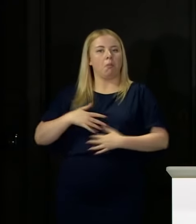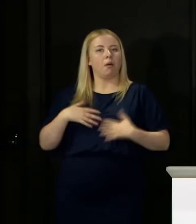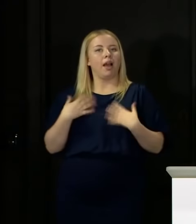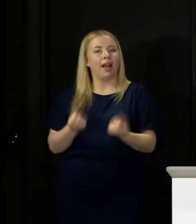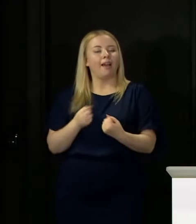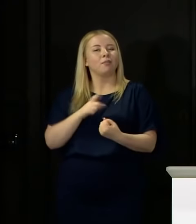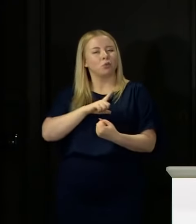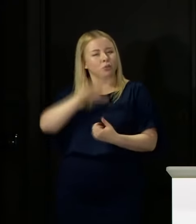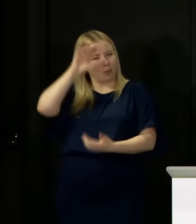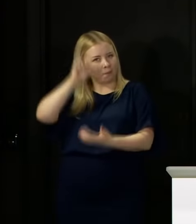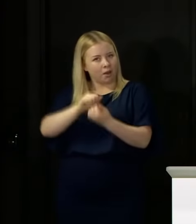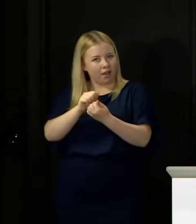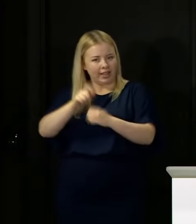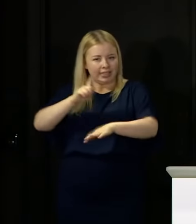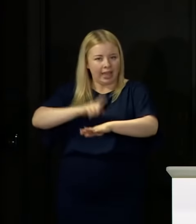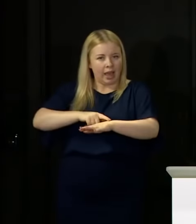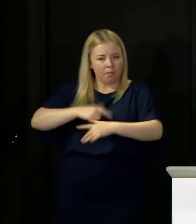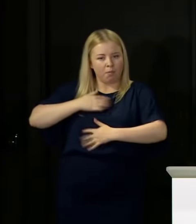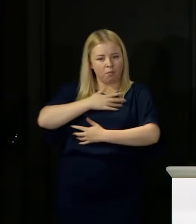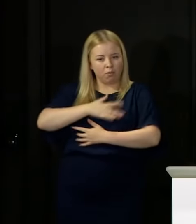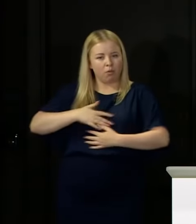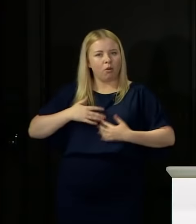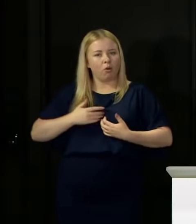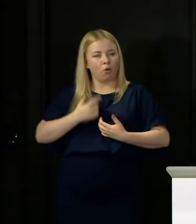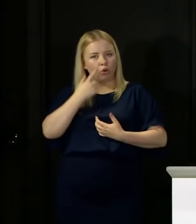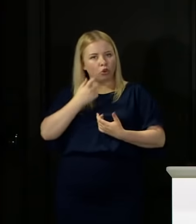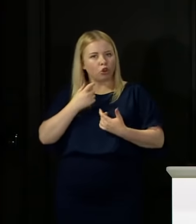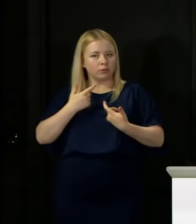And I really want to take the opportunity today, because I know this is all complex,